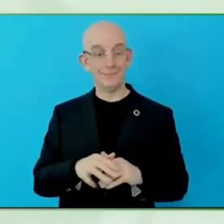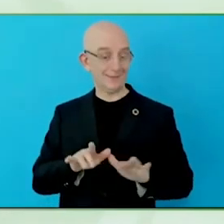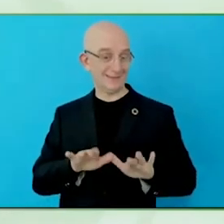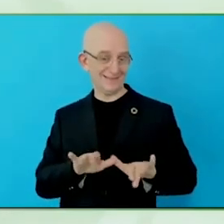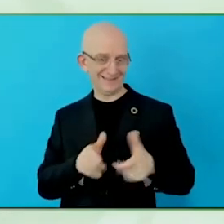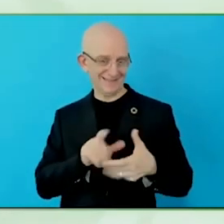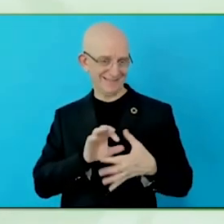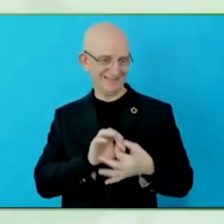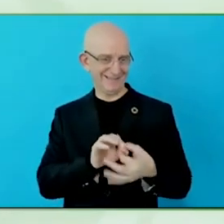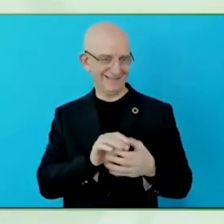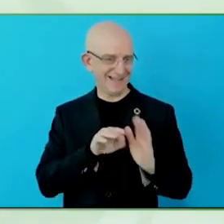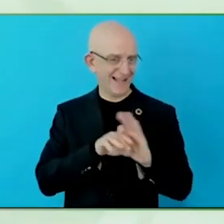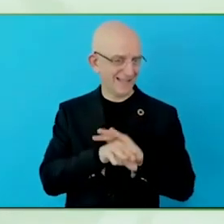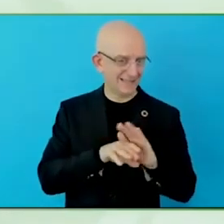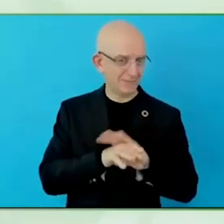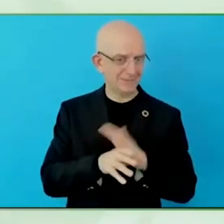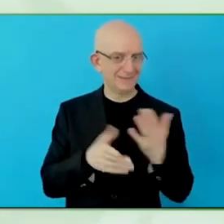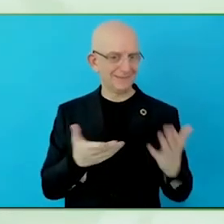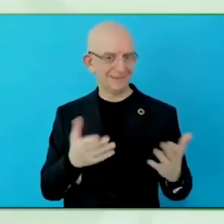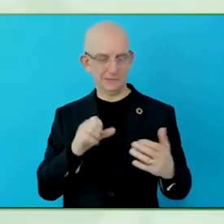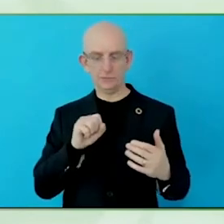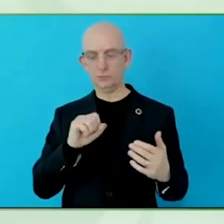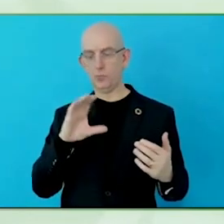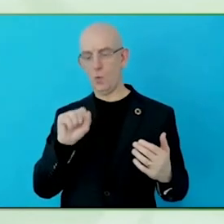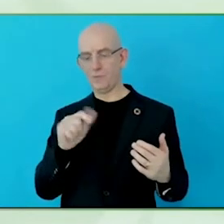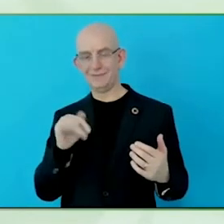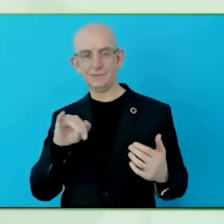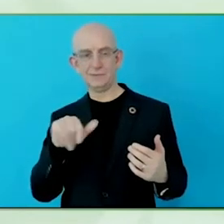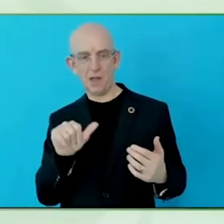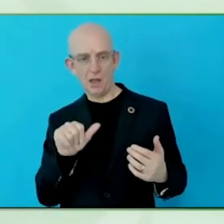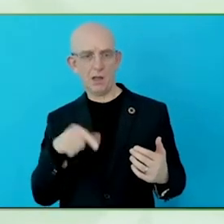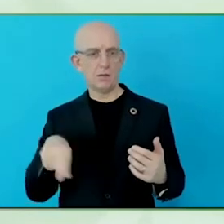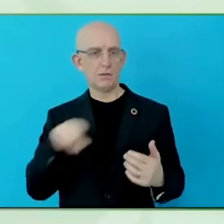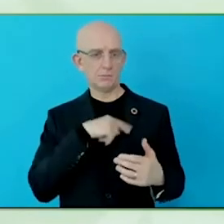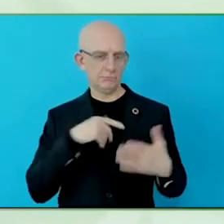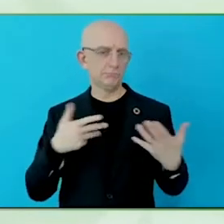Accessibility is built into the foundation of our design systems,